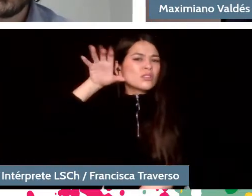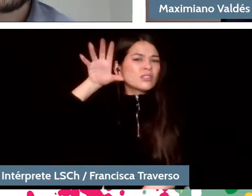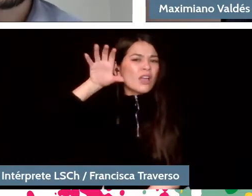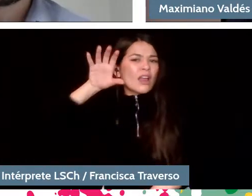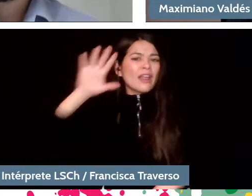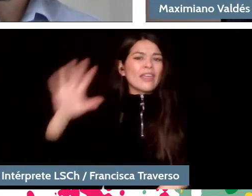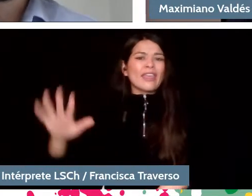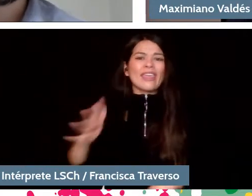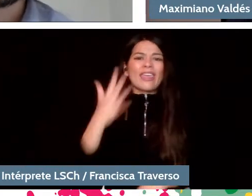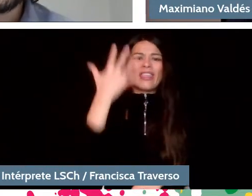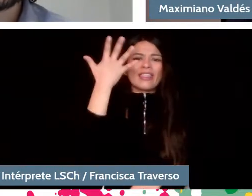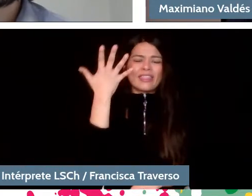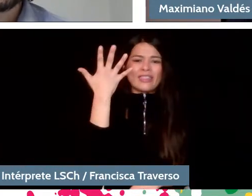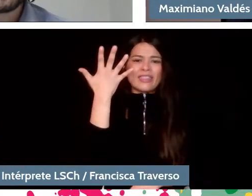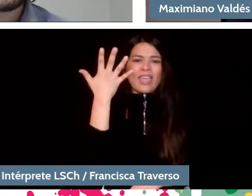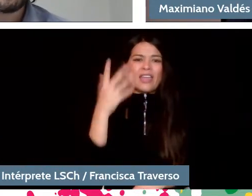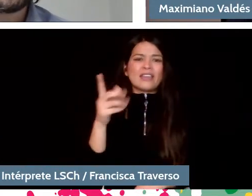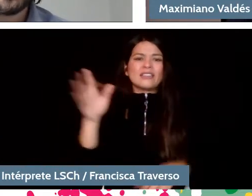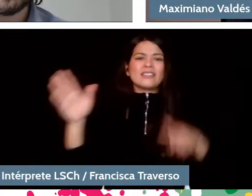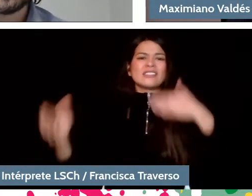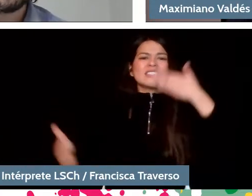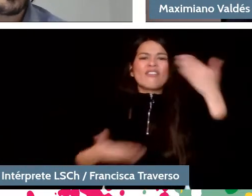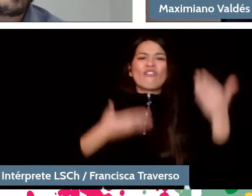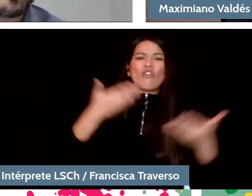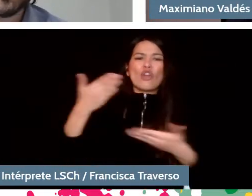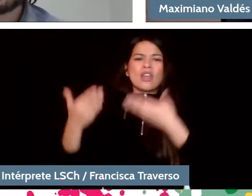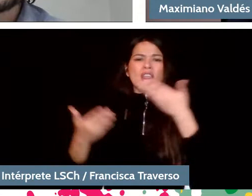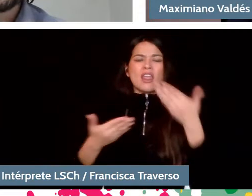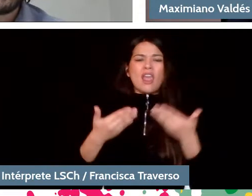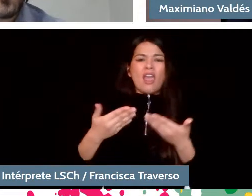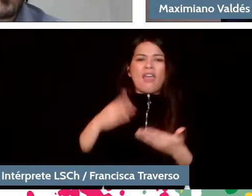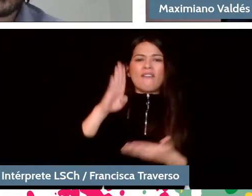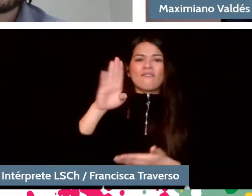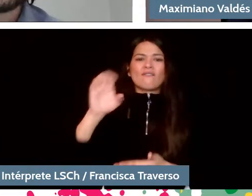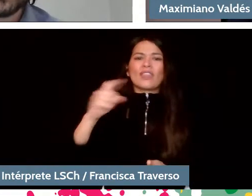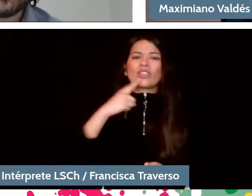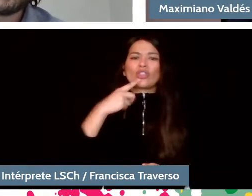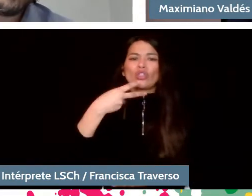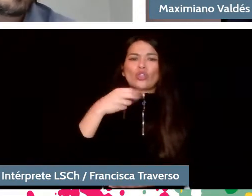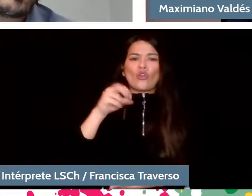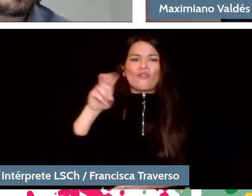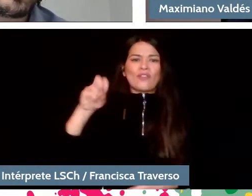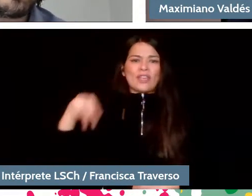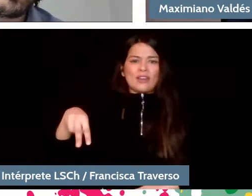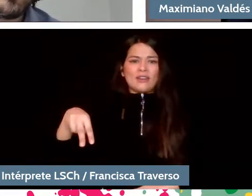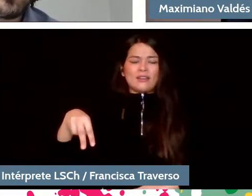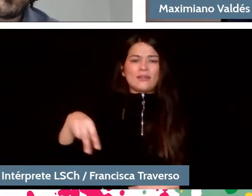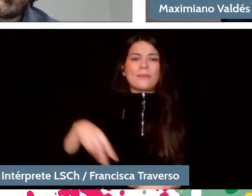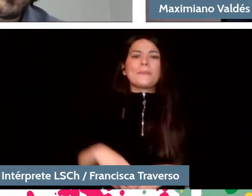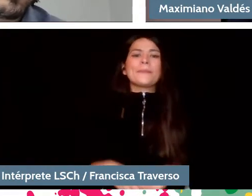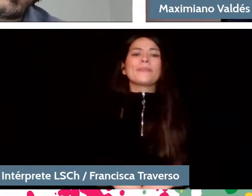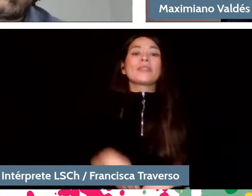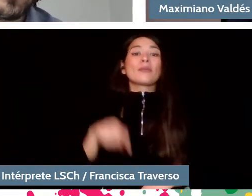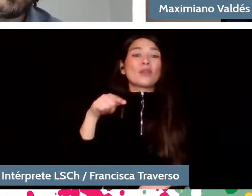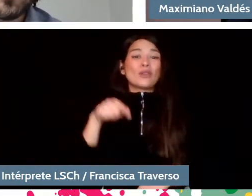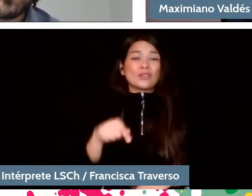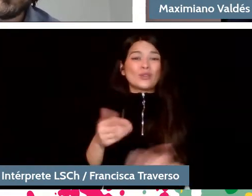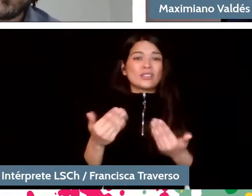but in general, that experience of listening because the harmony changes, it takes us along, but that ultimately requires attentive listening.